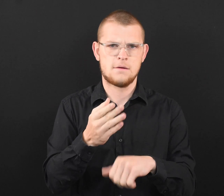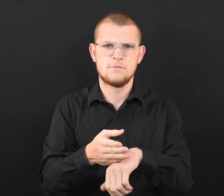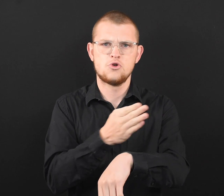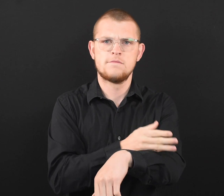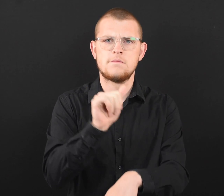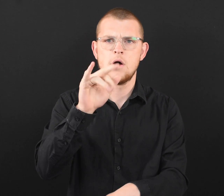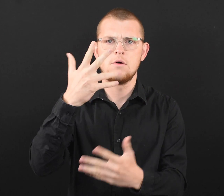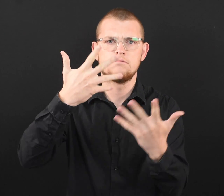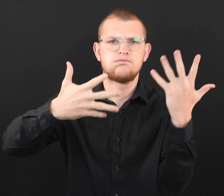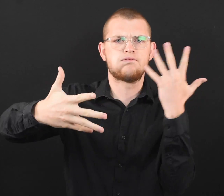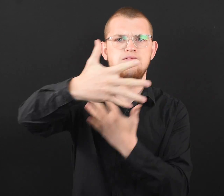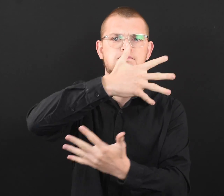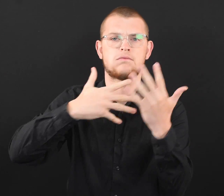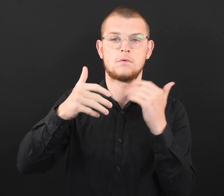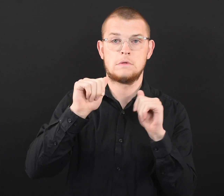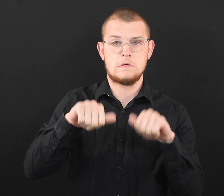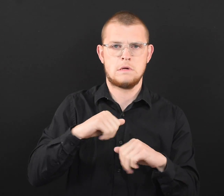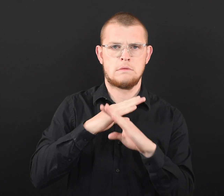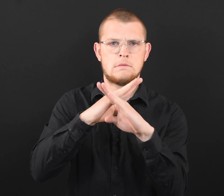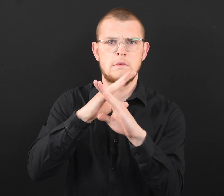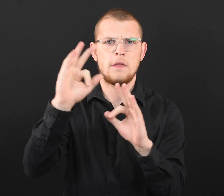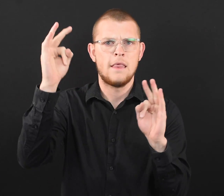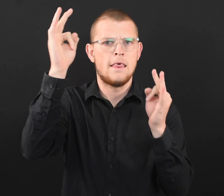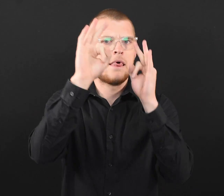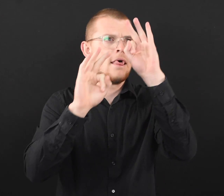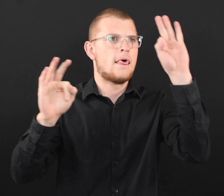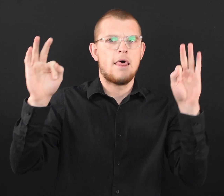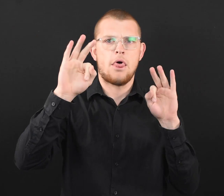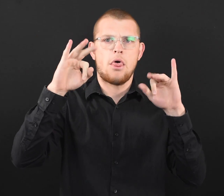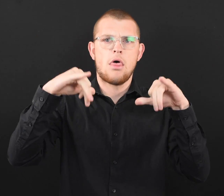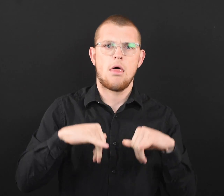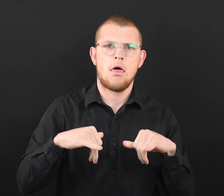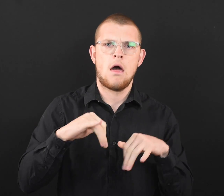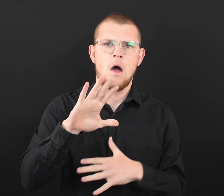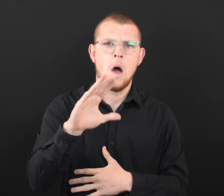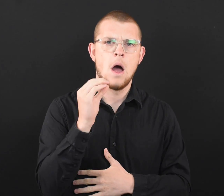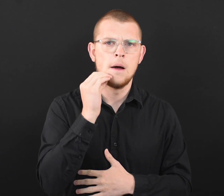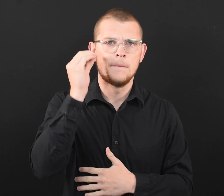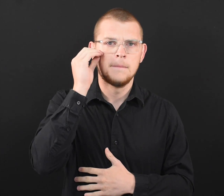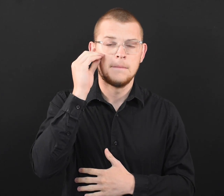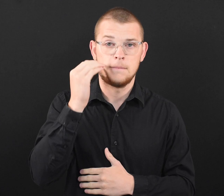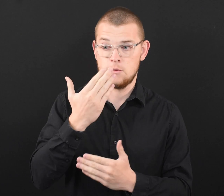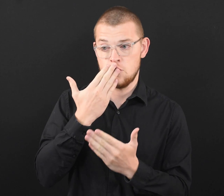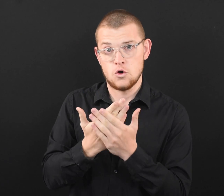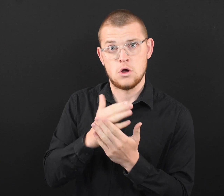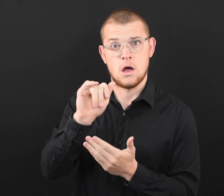improving ventilation (air flow) can help prevent virus particles from accumulating